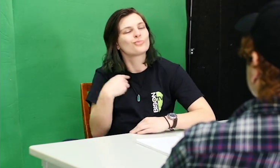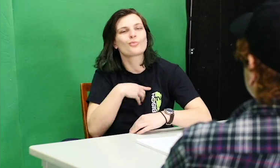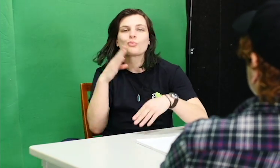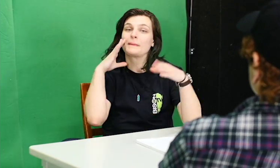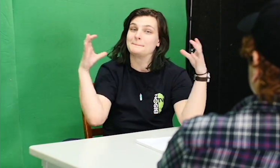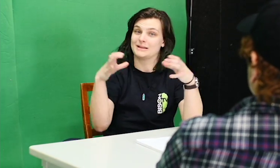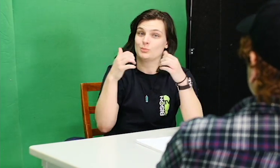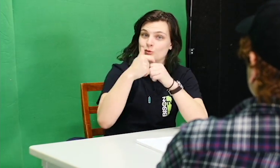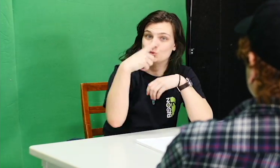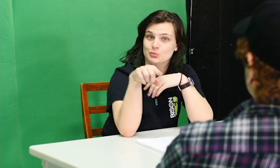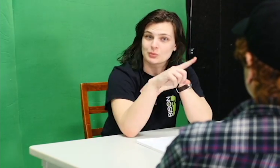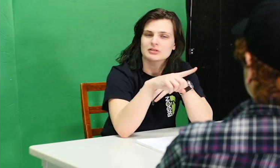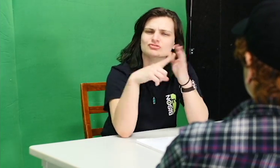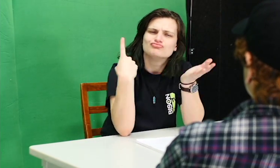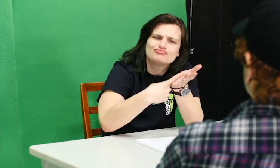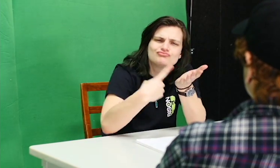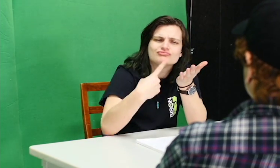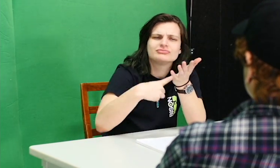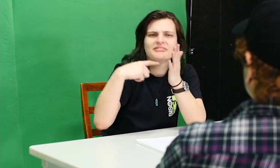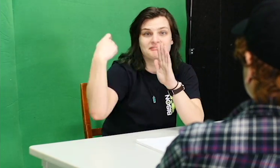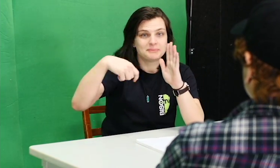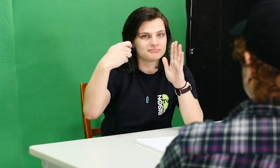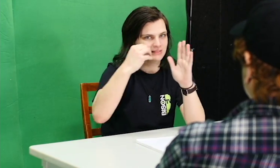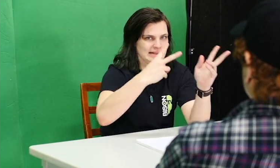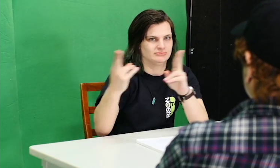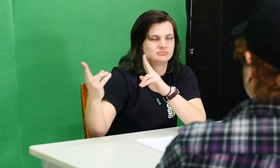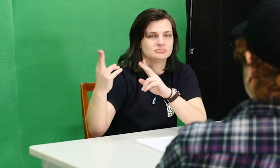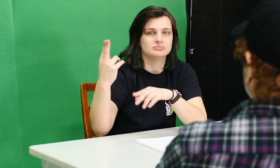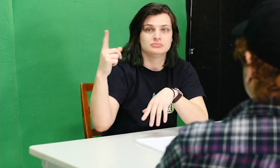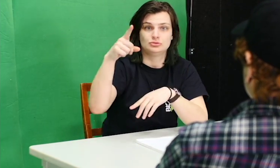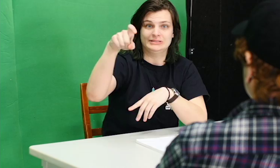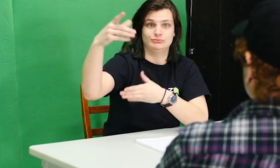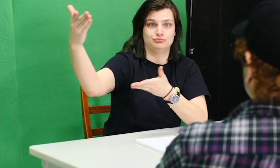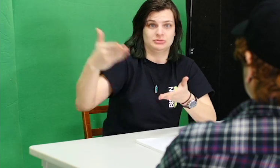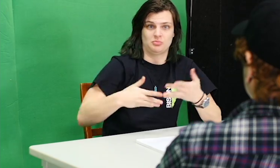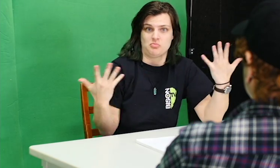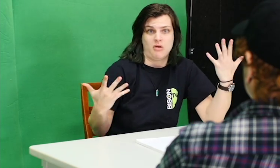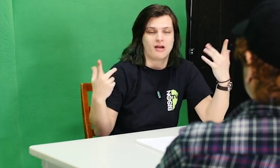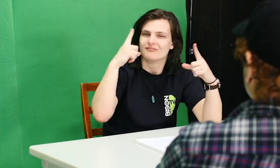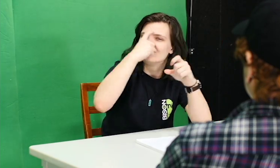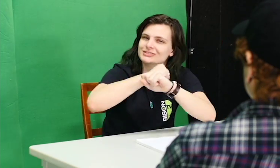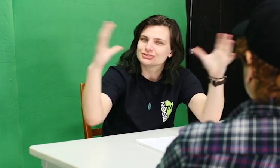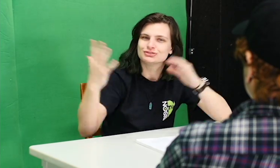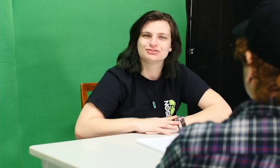We will meet with you, discuss, film, and edit. All you need to bring is your vision.